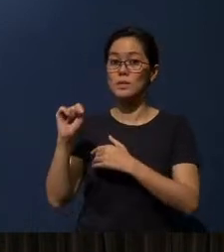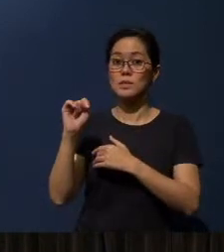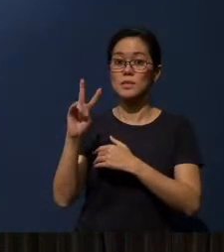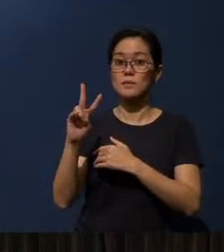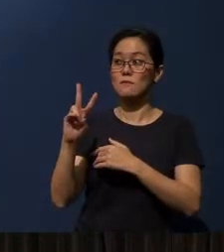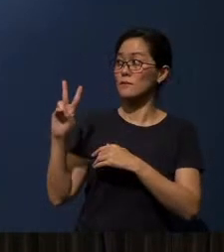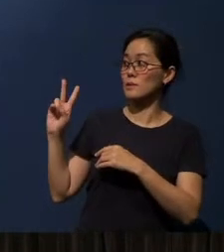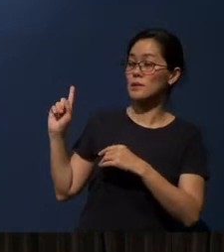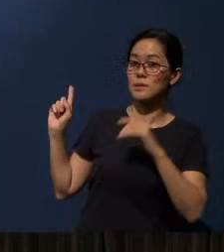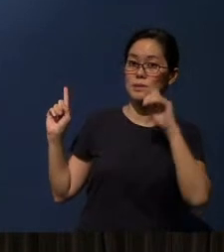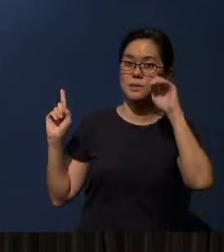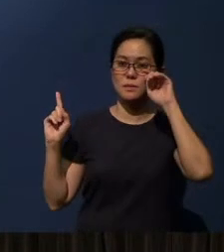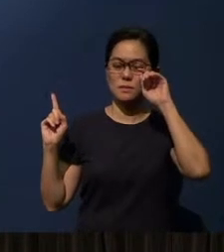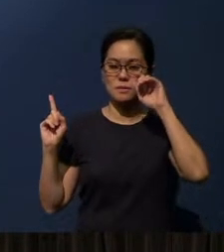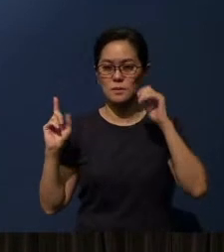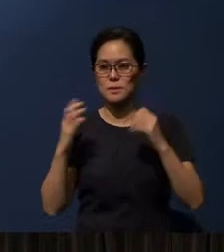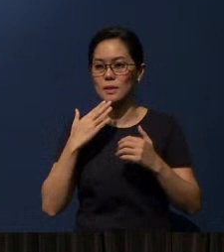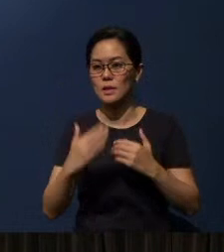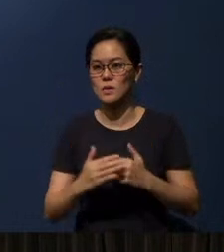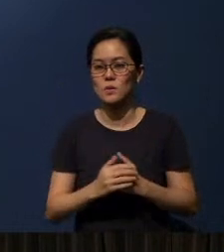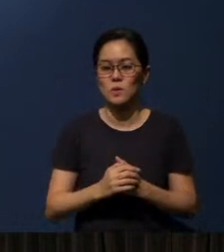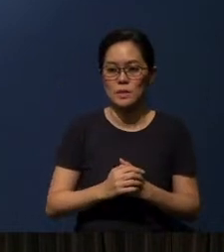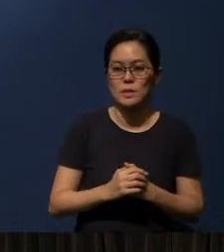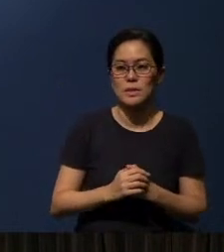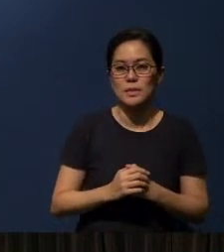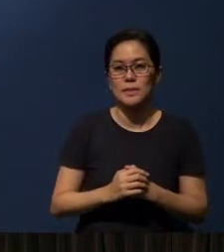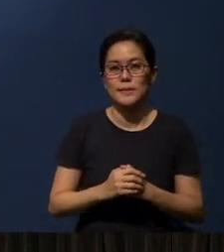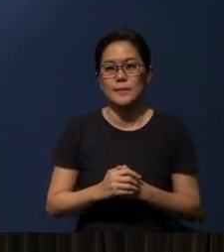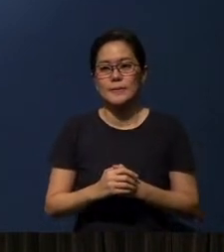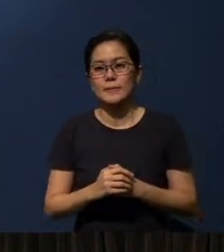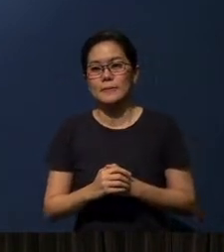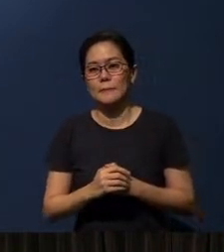Yes, thank you. Yeah.